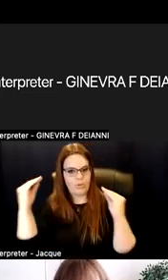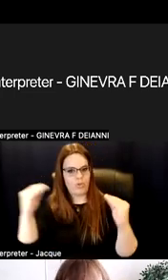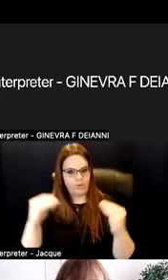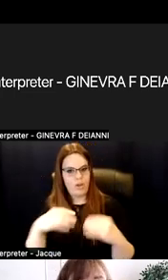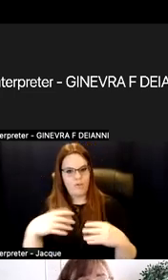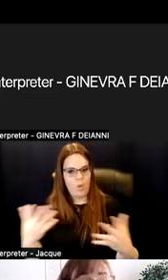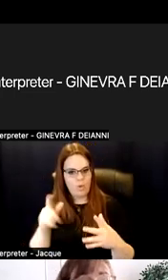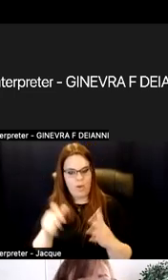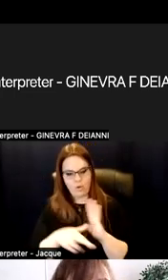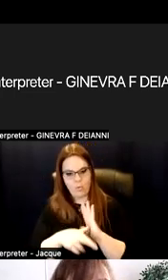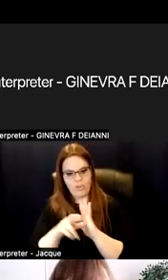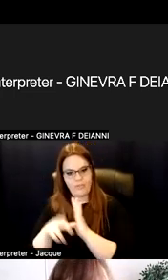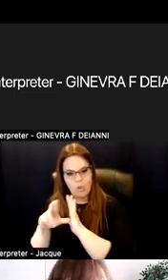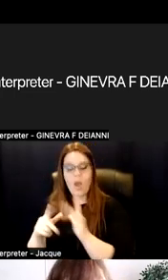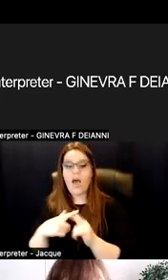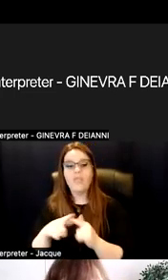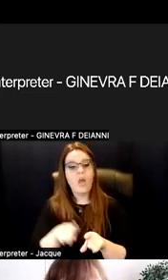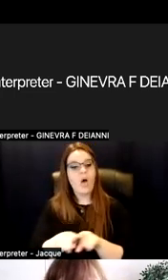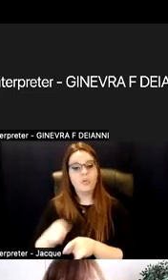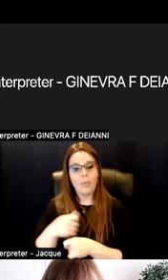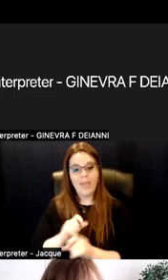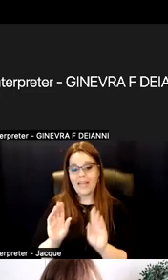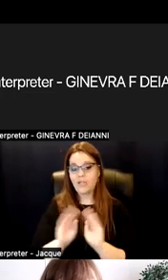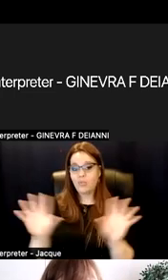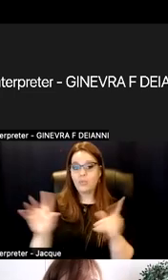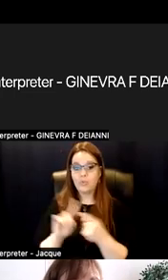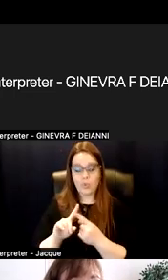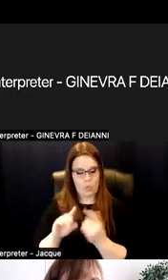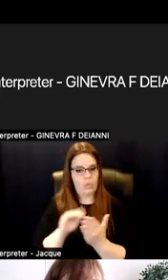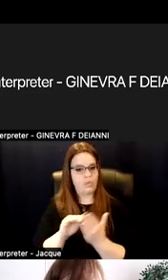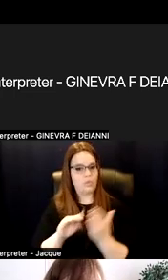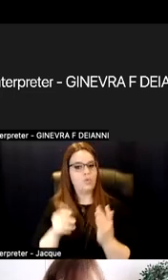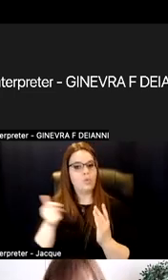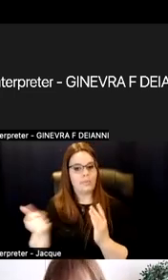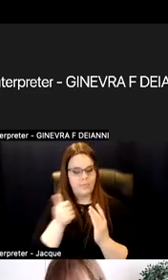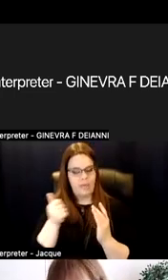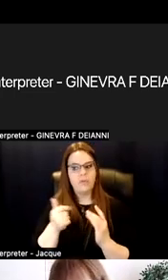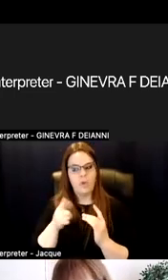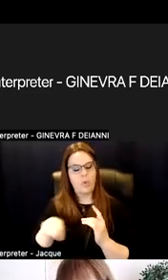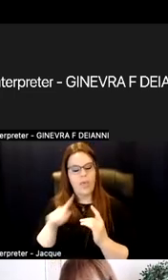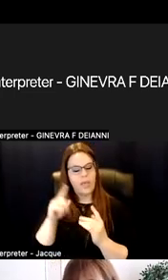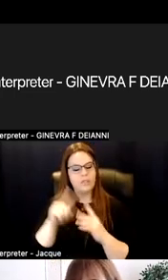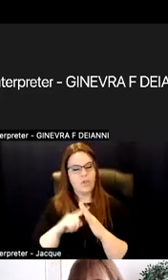But then also making that transparent to the student so they can start plotting what their next steps are.